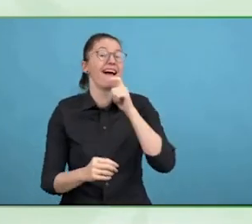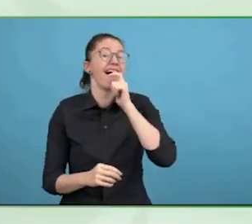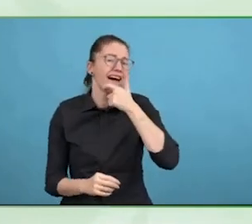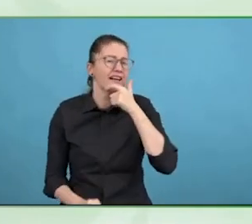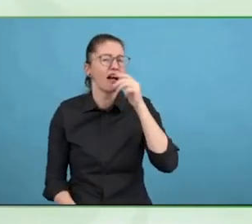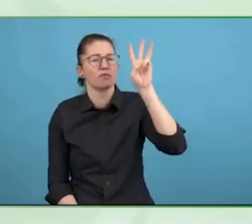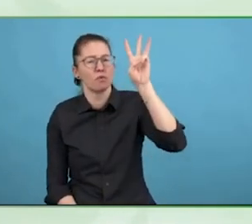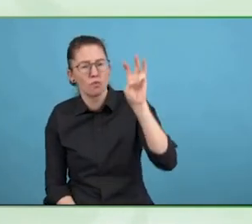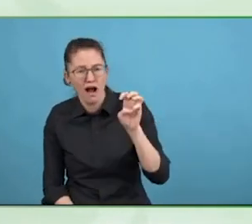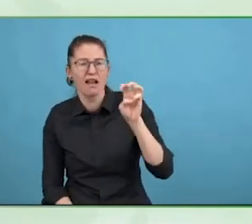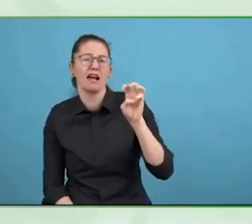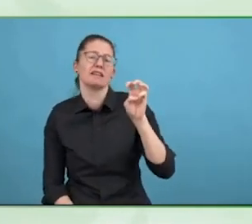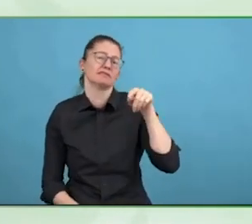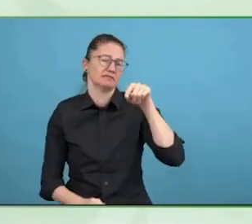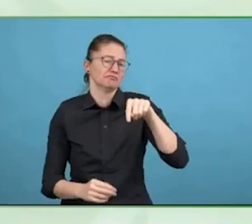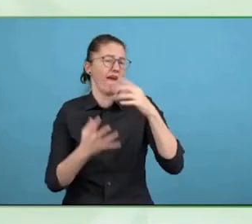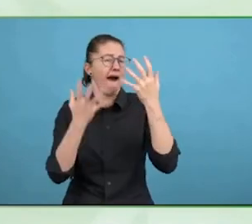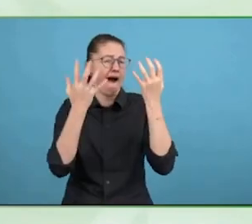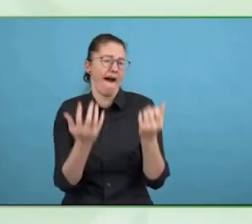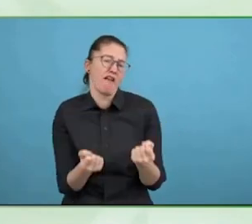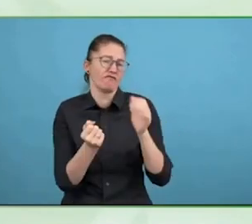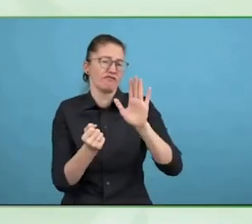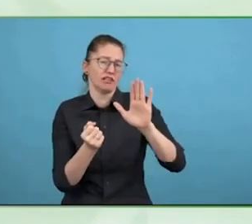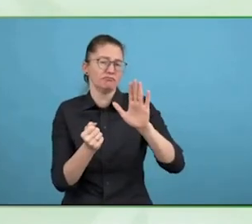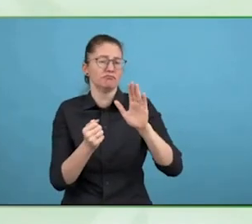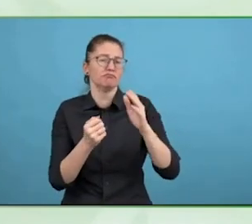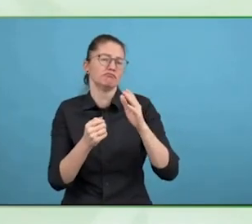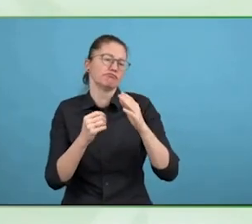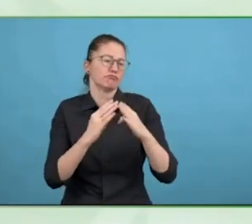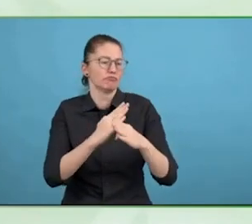Which the UN committee has criticised the whole system, but